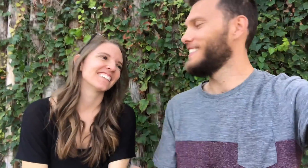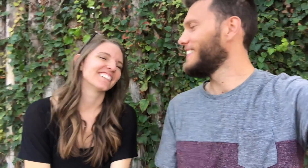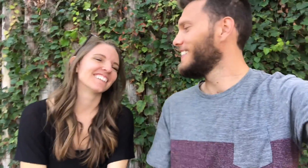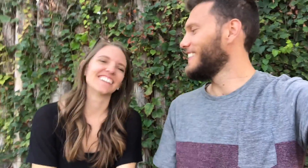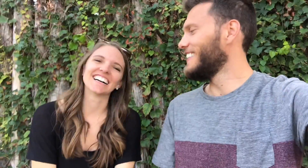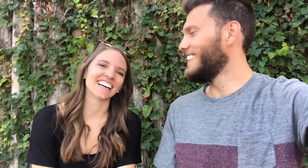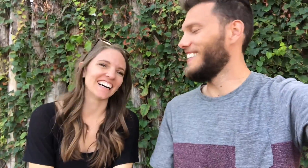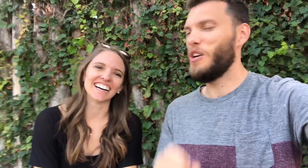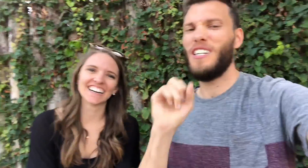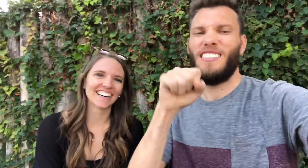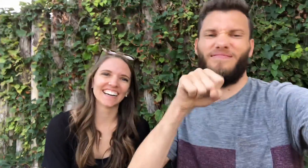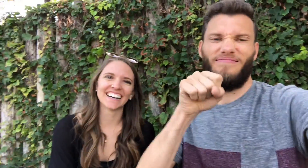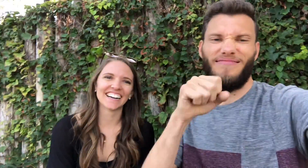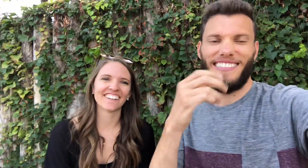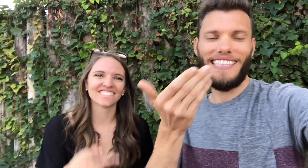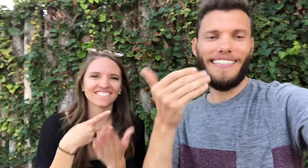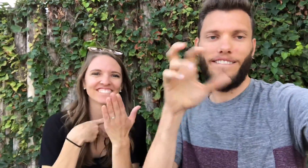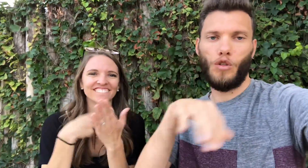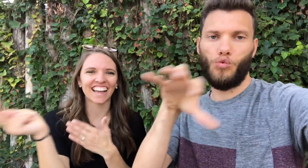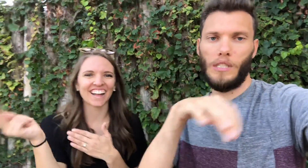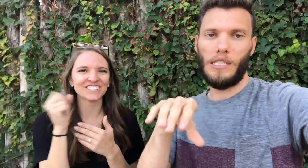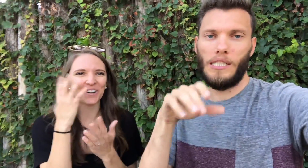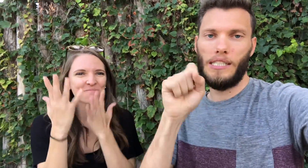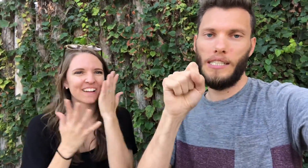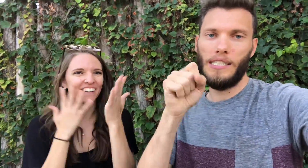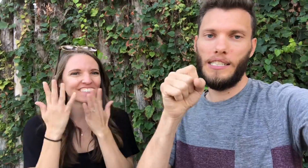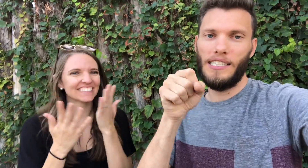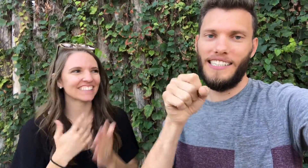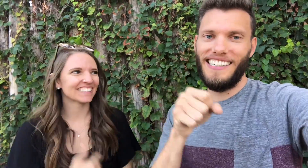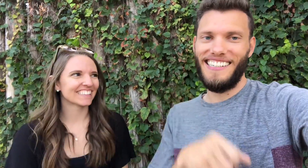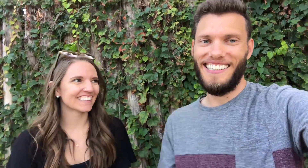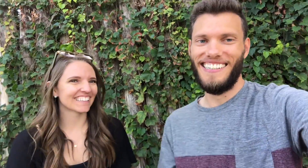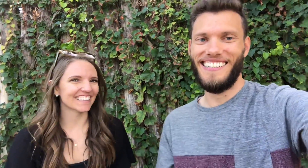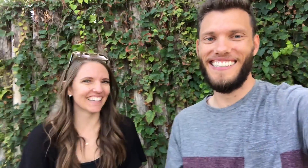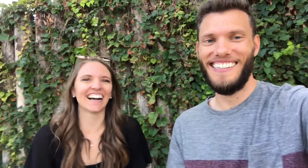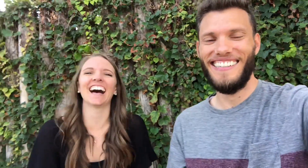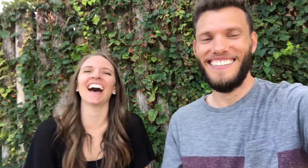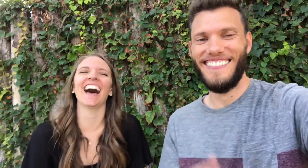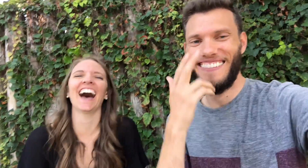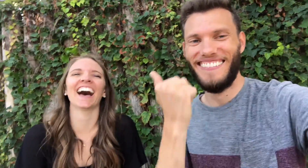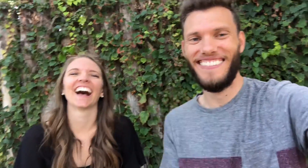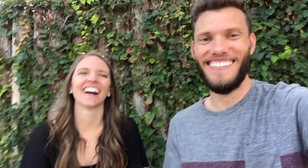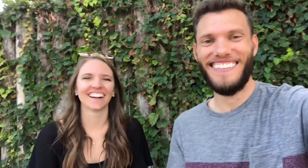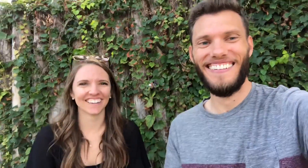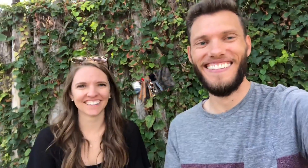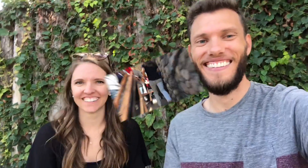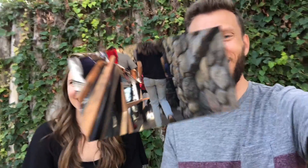Its easy to get confused. I failed! I feel sooo embarrassed! That's so funny.